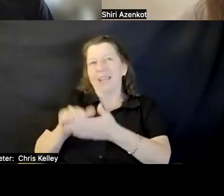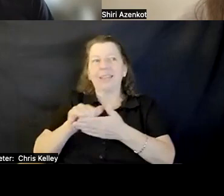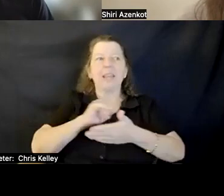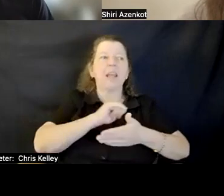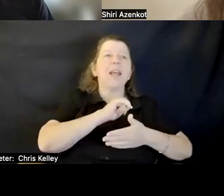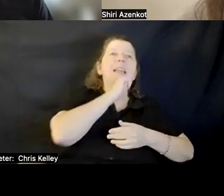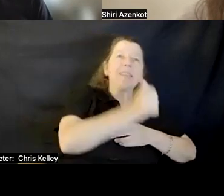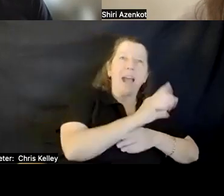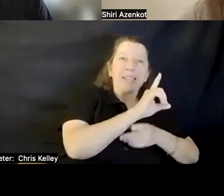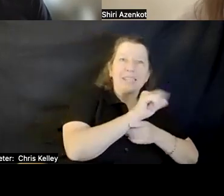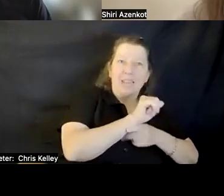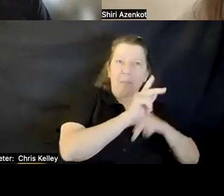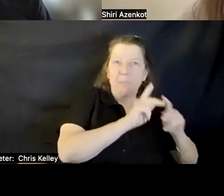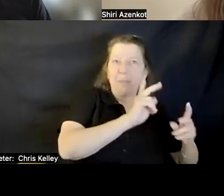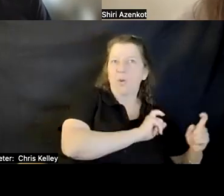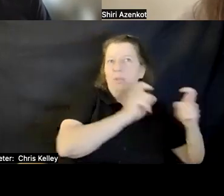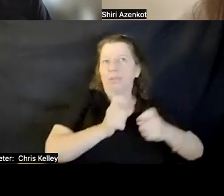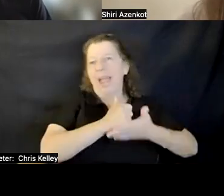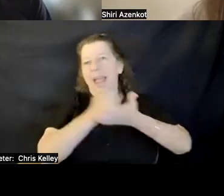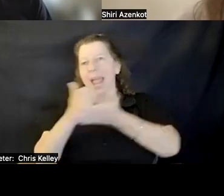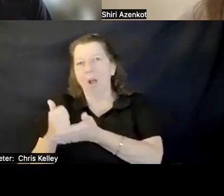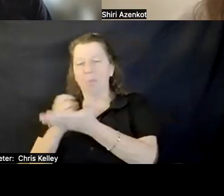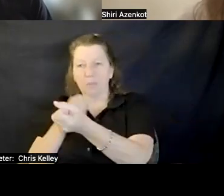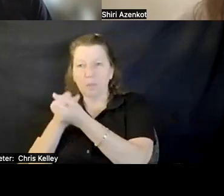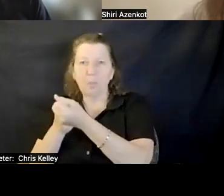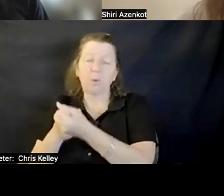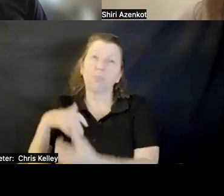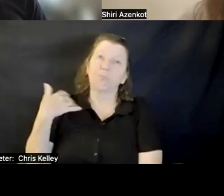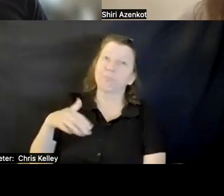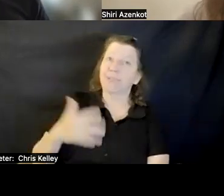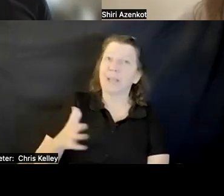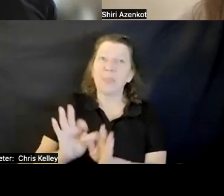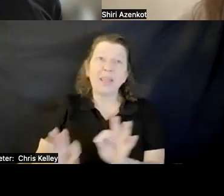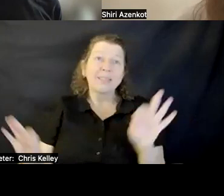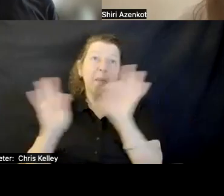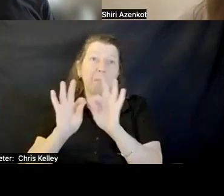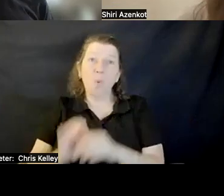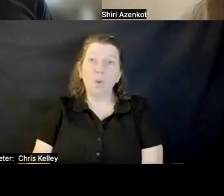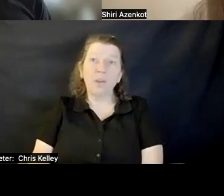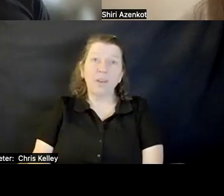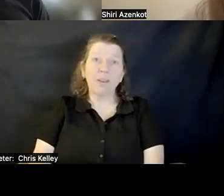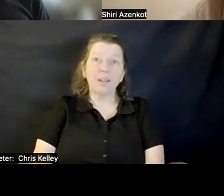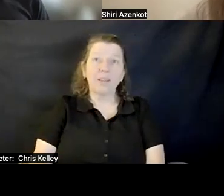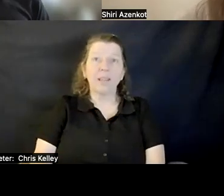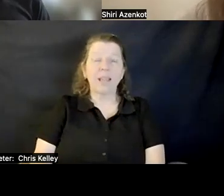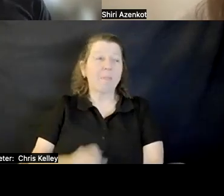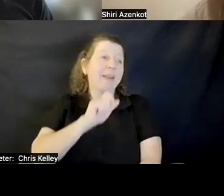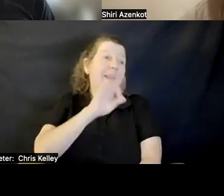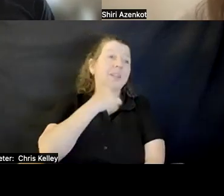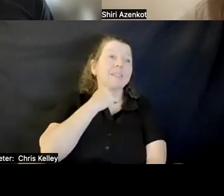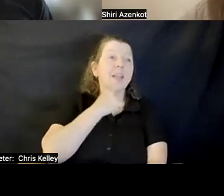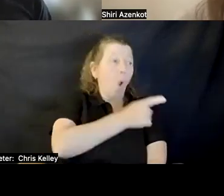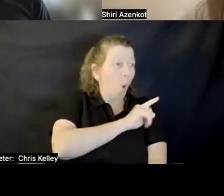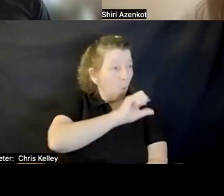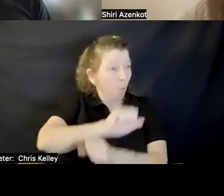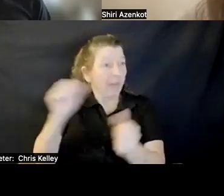ACCESS IS CRUCIAL. THEY ARE REALLY WORKING FOR DISABLED PEOPLE THAT NEED TO SHOW UP.